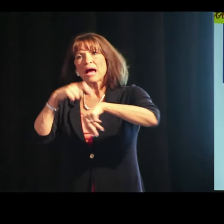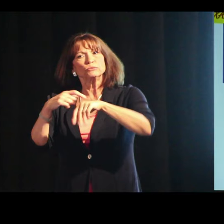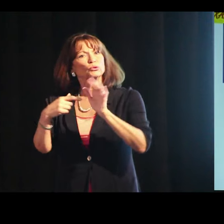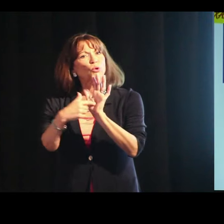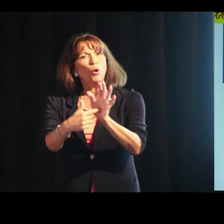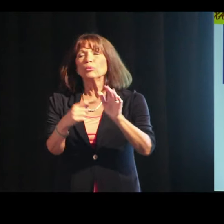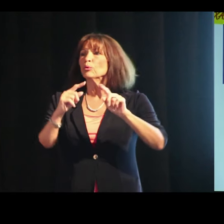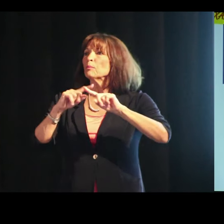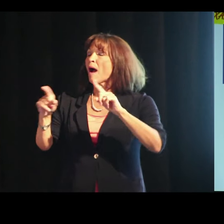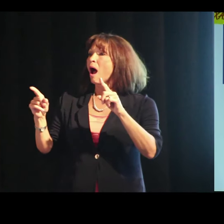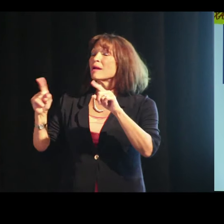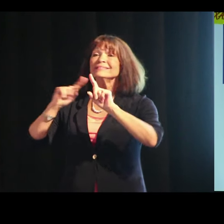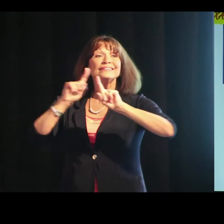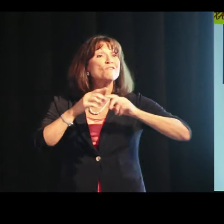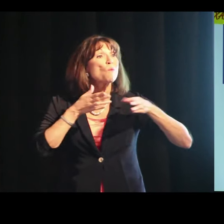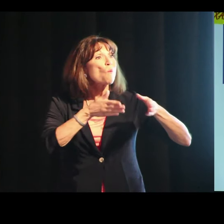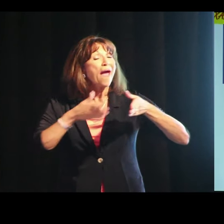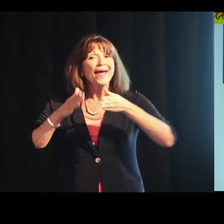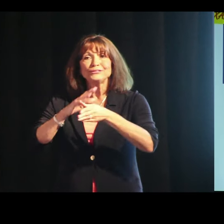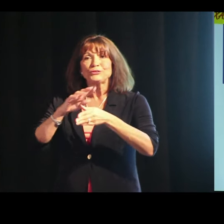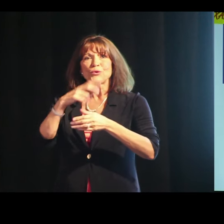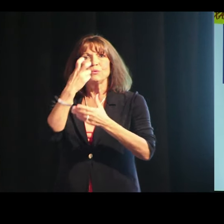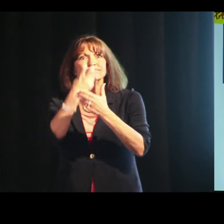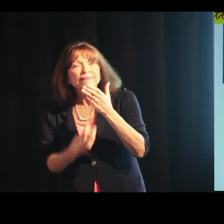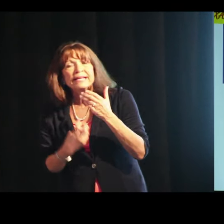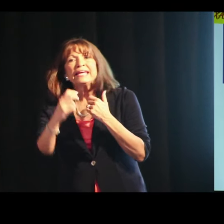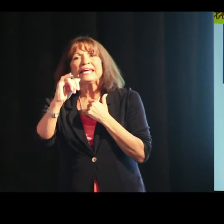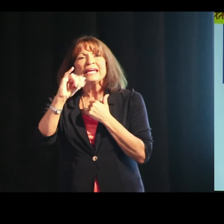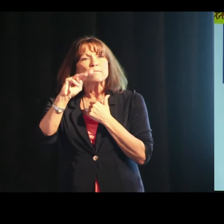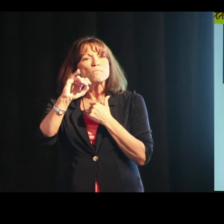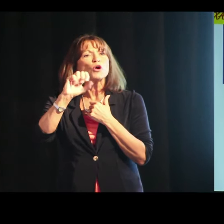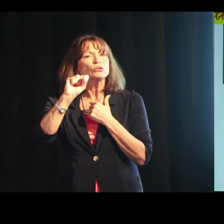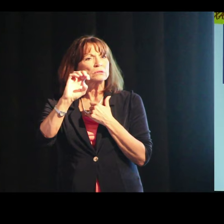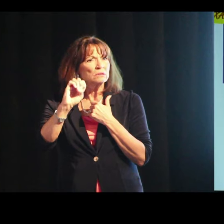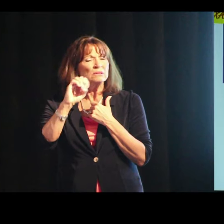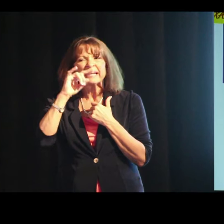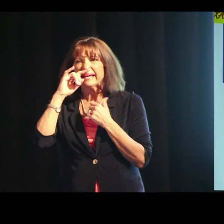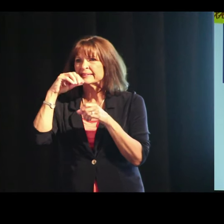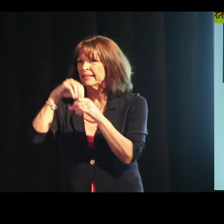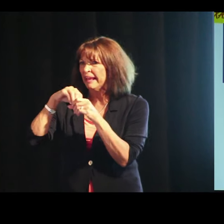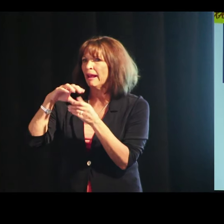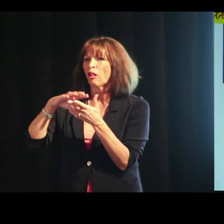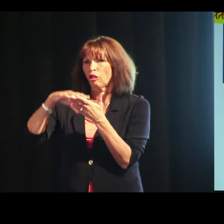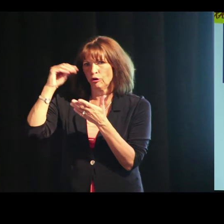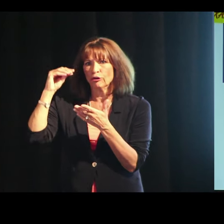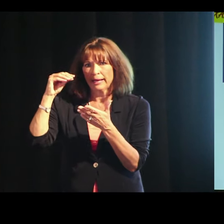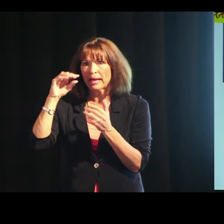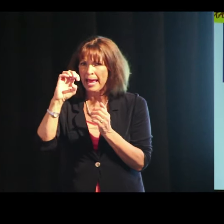I don't really have time to show this to you but there are different ways to immerse kids in learning.